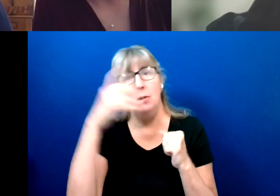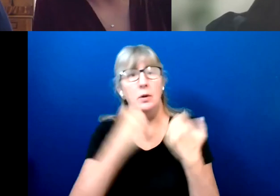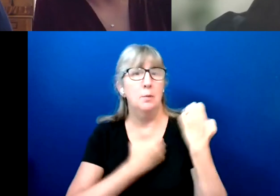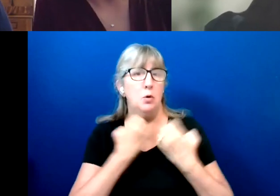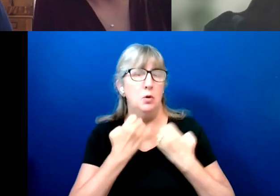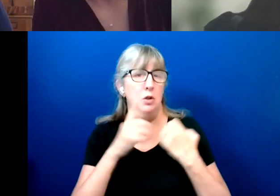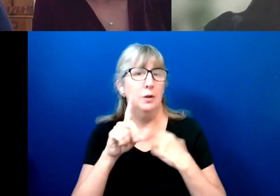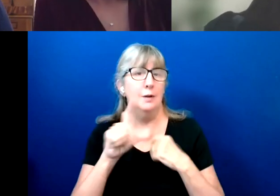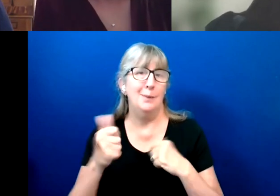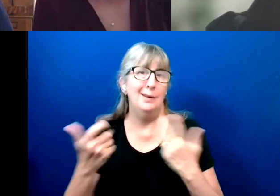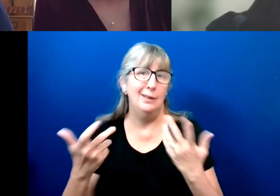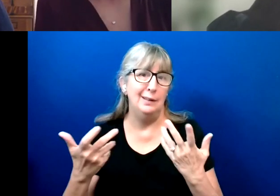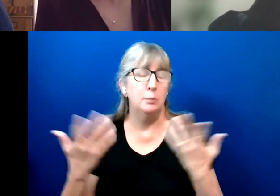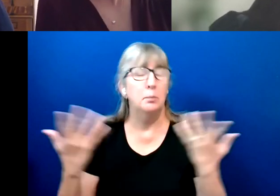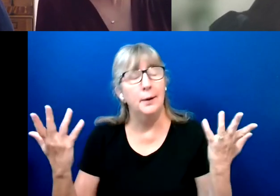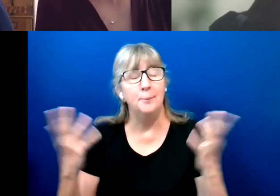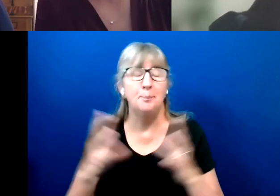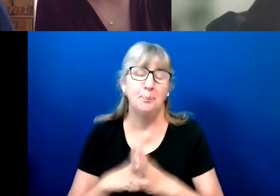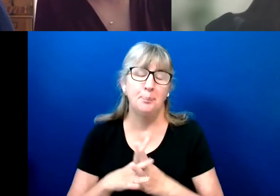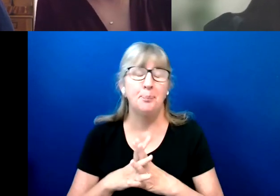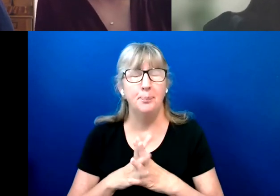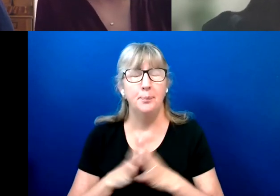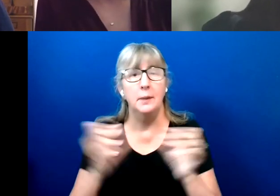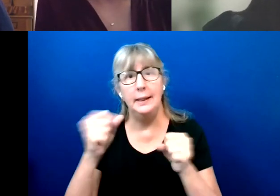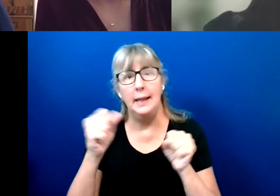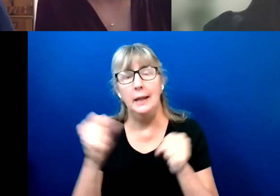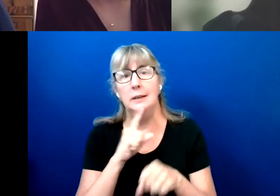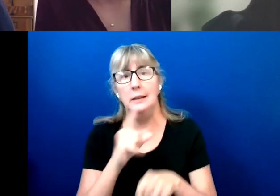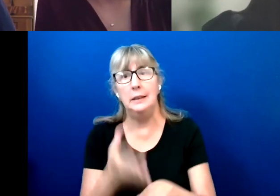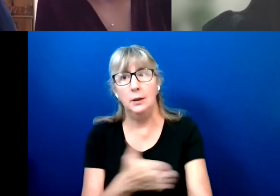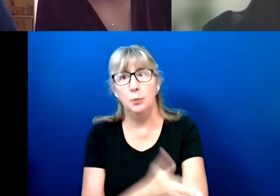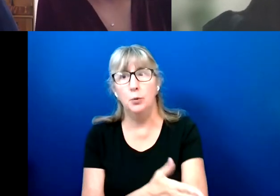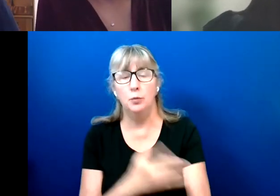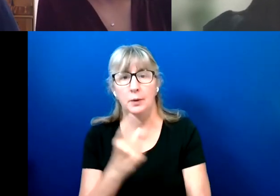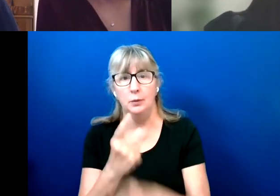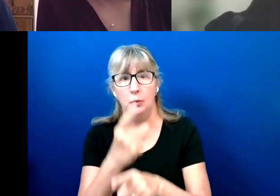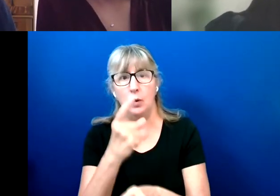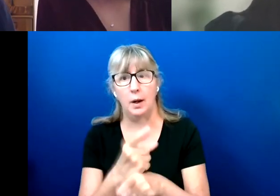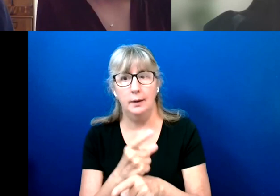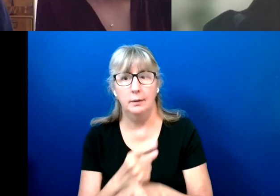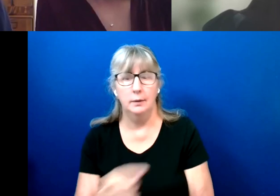But, yeah, it's an improvement, I think over what's there.